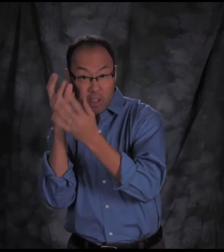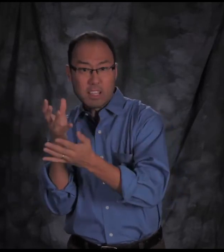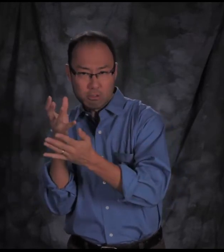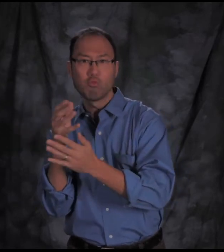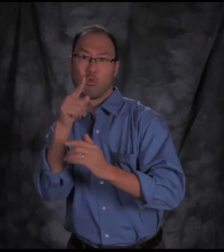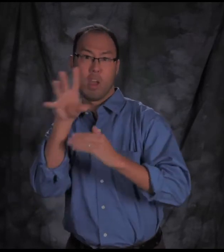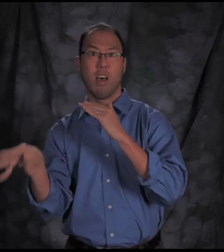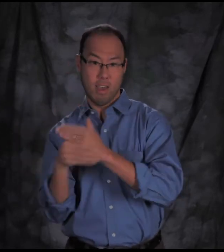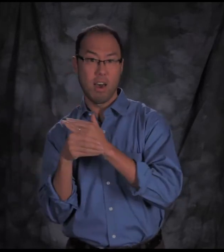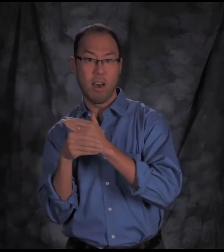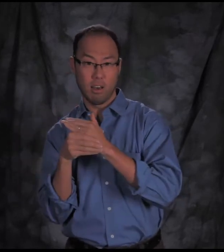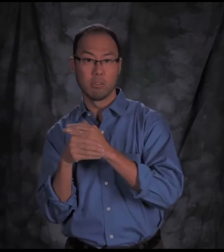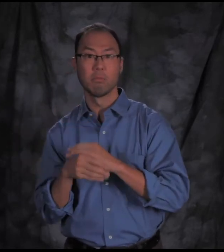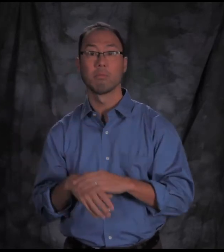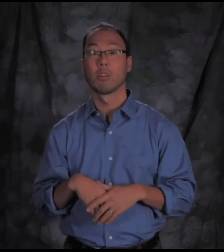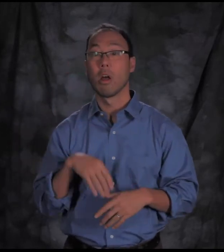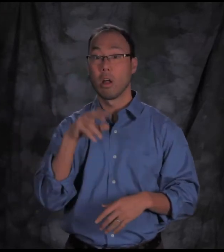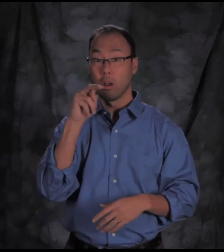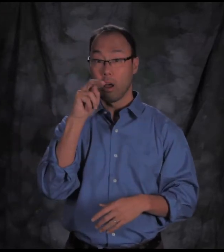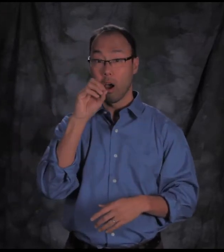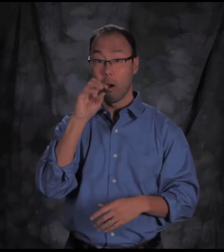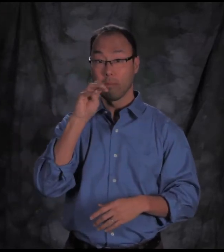or organization.